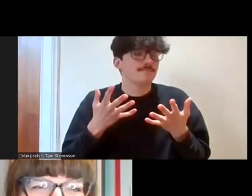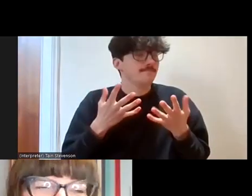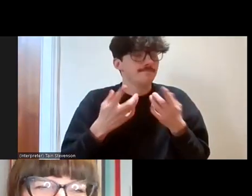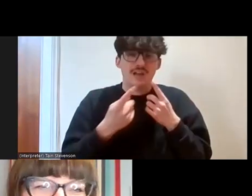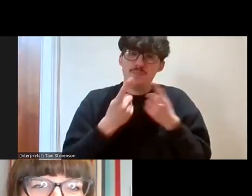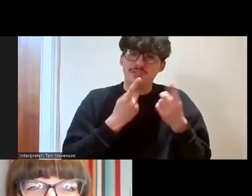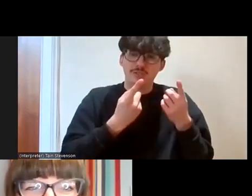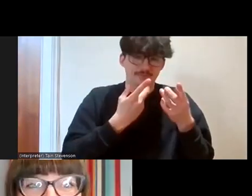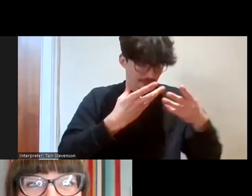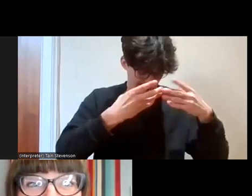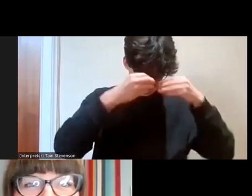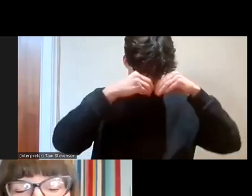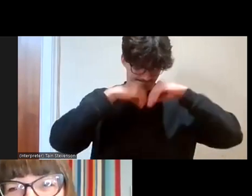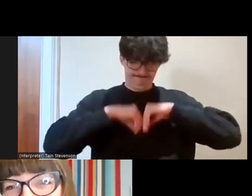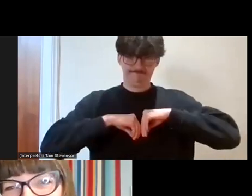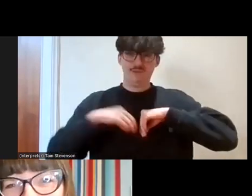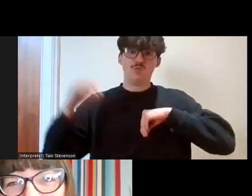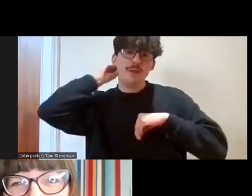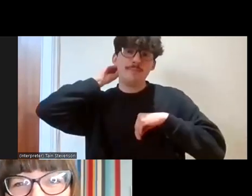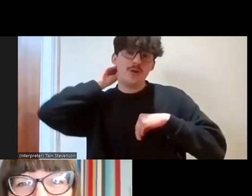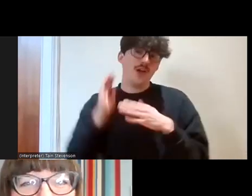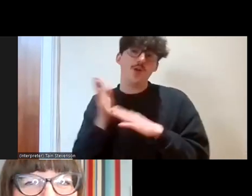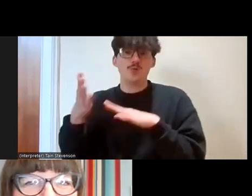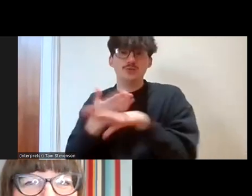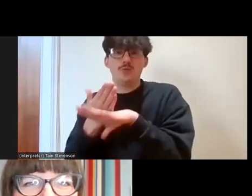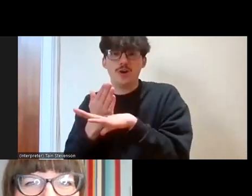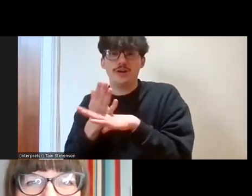brilliant ideas and then we get consumed when we go back, so if you could just think about